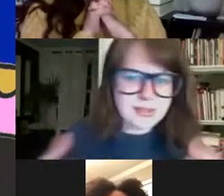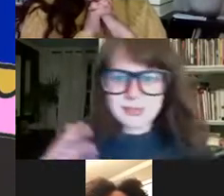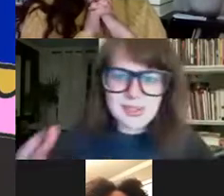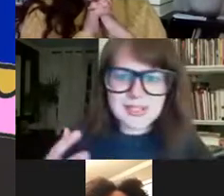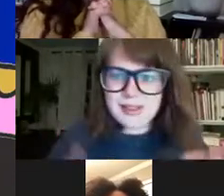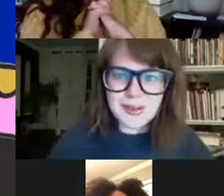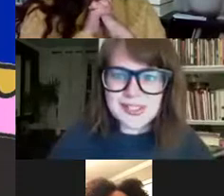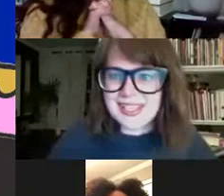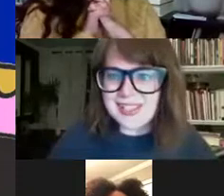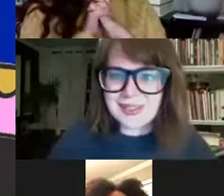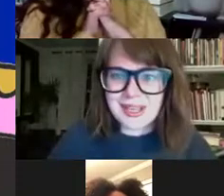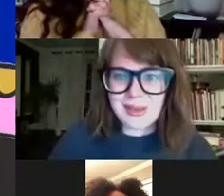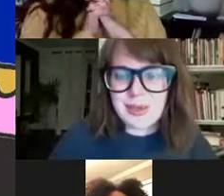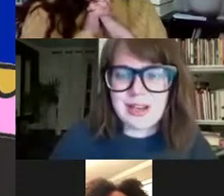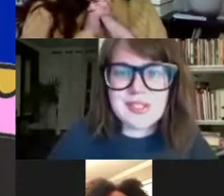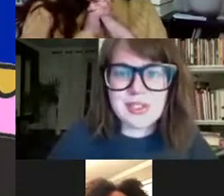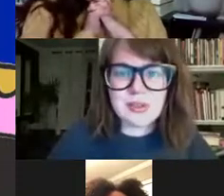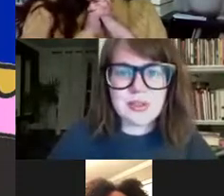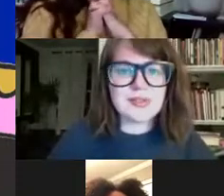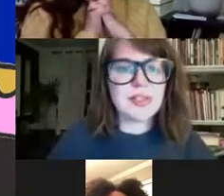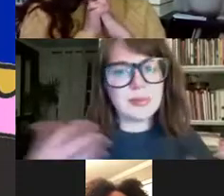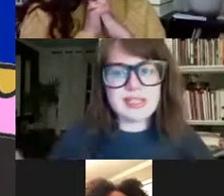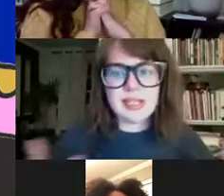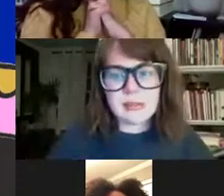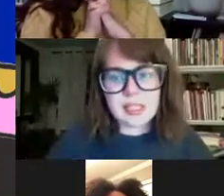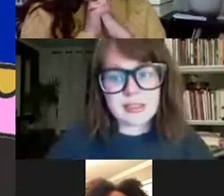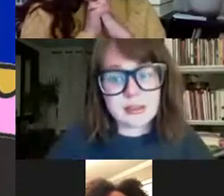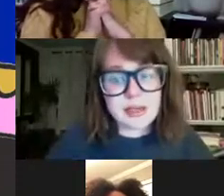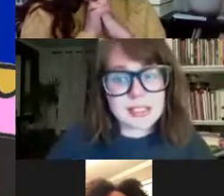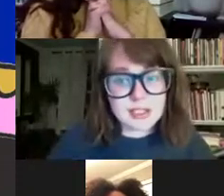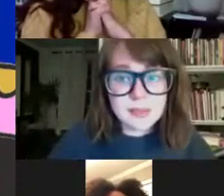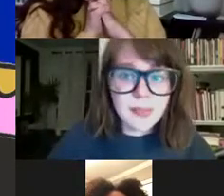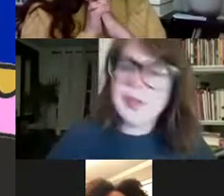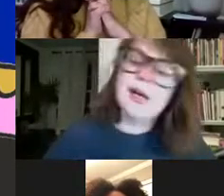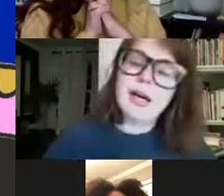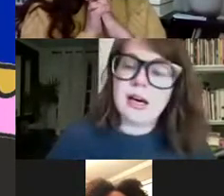and to create greater community, uh, through writing so at each of our readings we have an